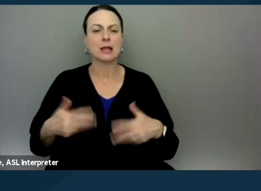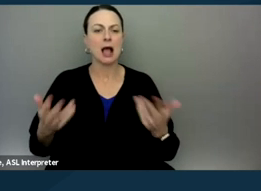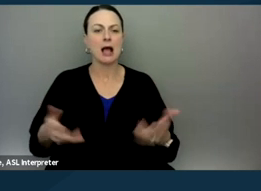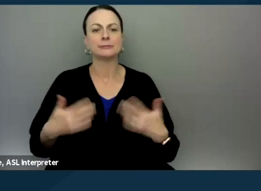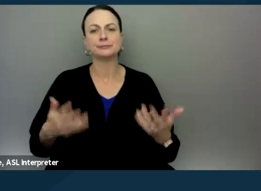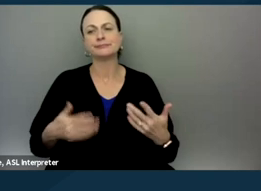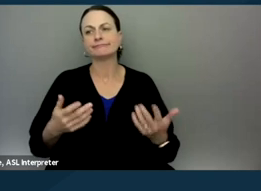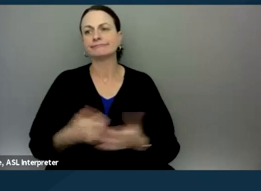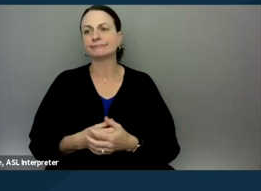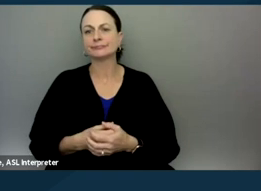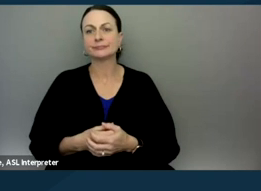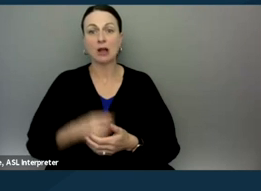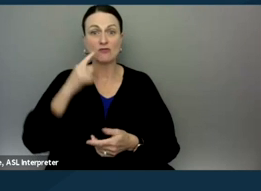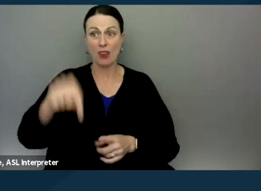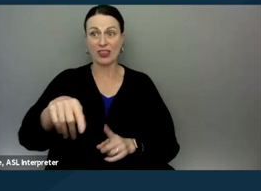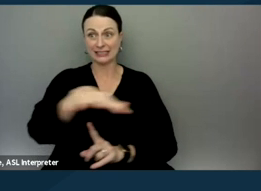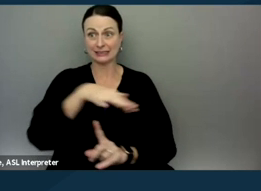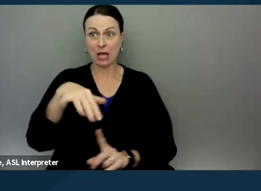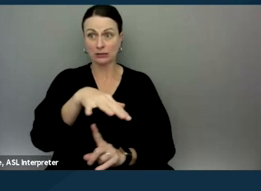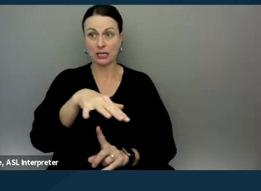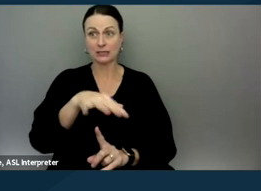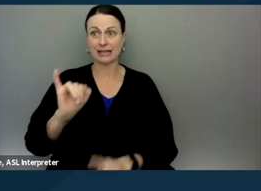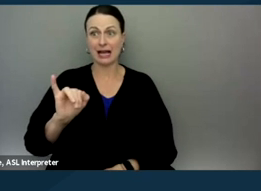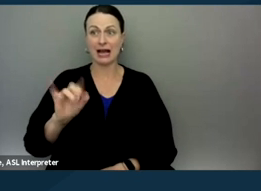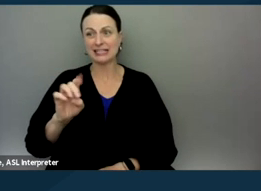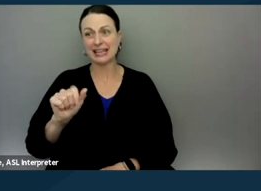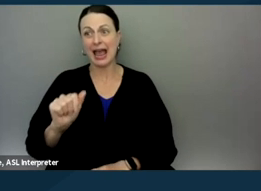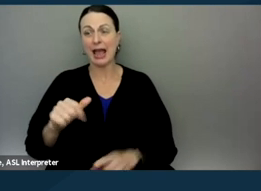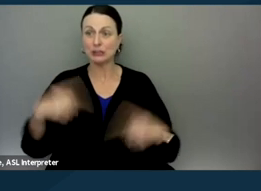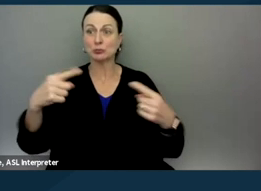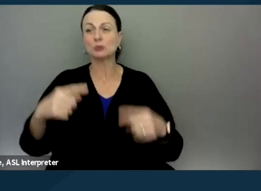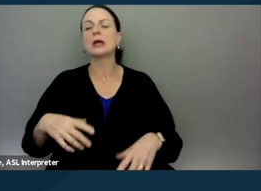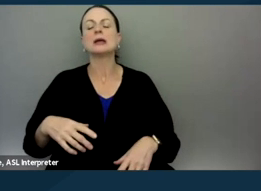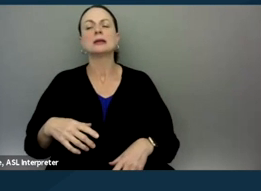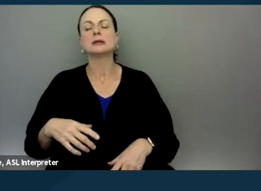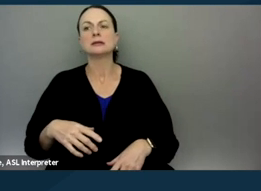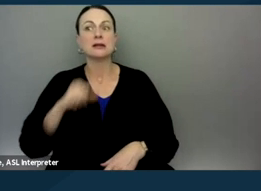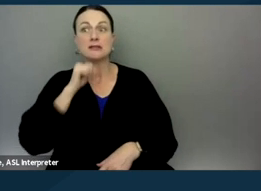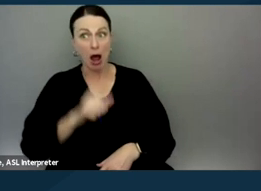that in this context, the, a non-attorney cannot actually provide legal representation